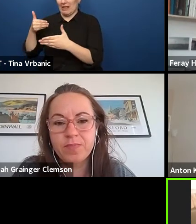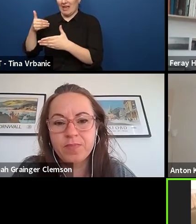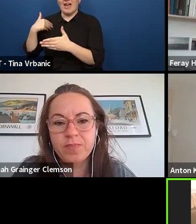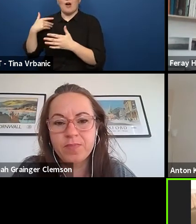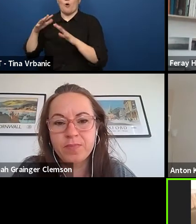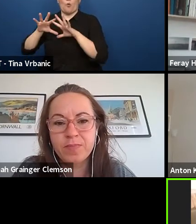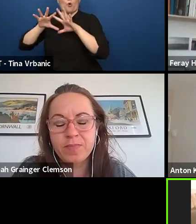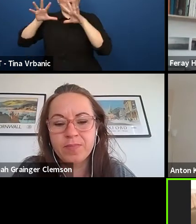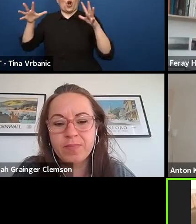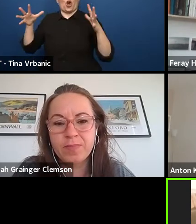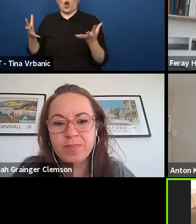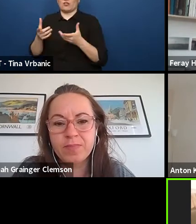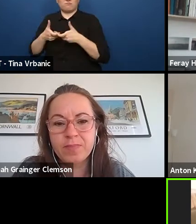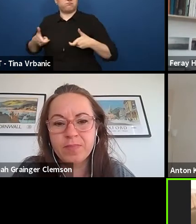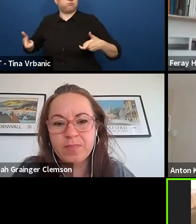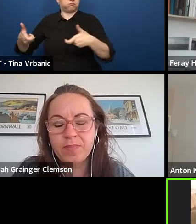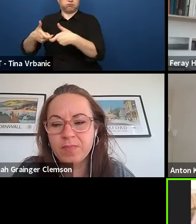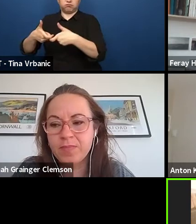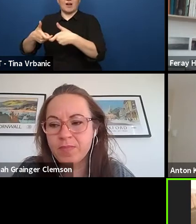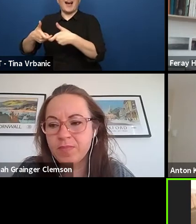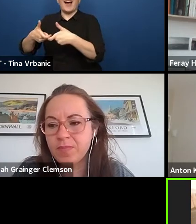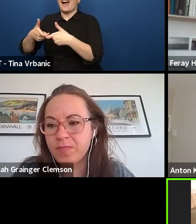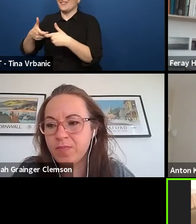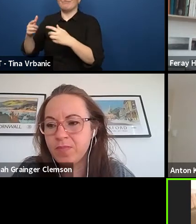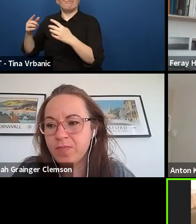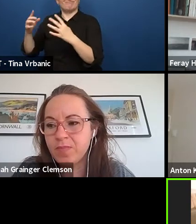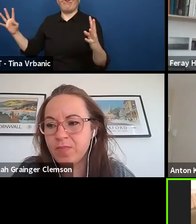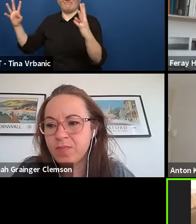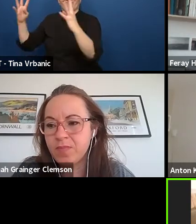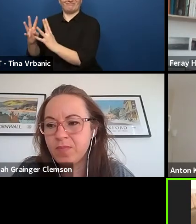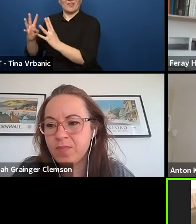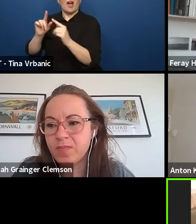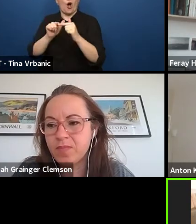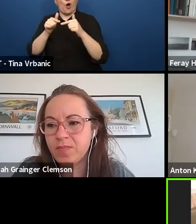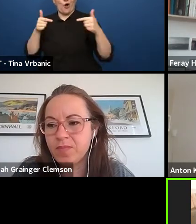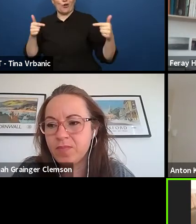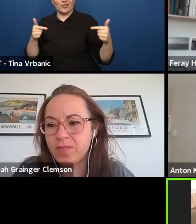that was both live and online in March '21.